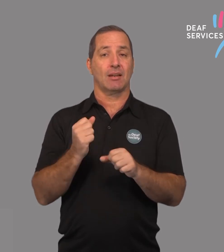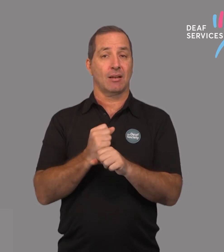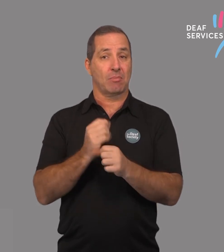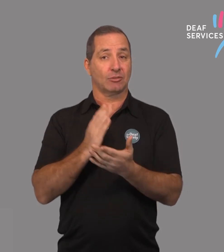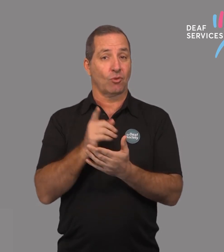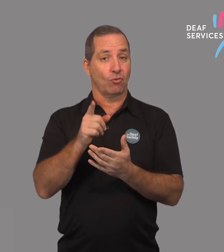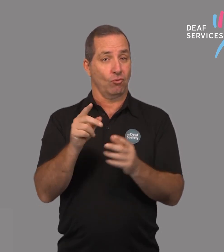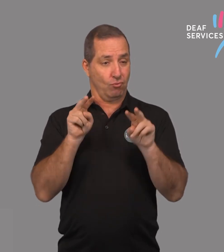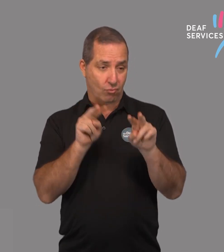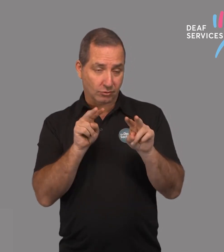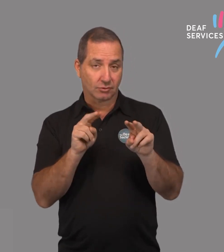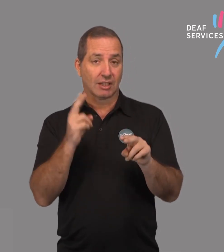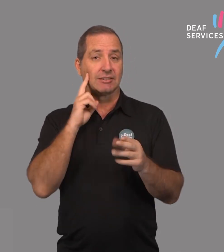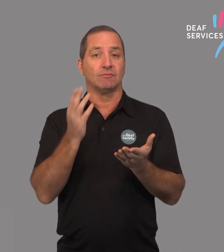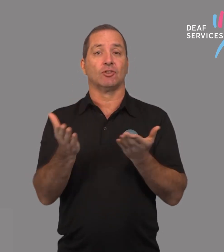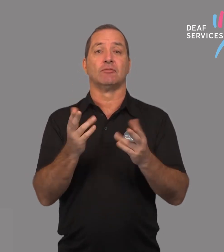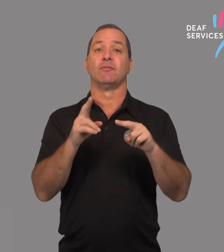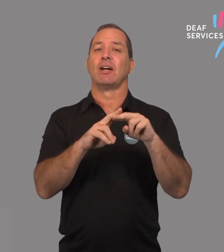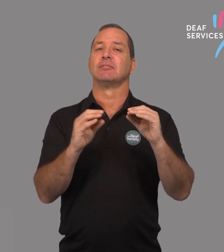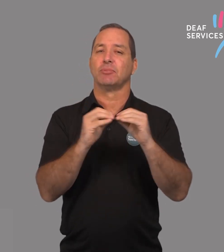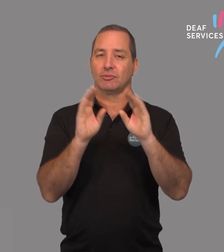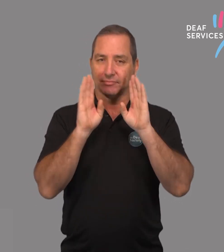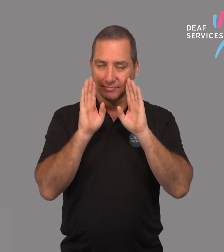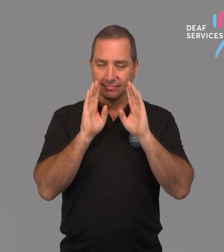Make sure you keep an eye on our Facebook page so you know all the latest information.